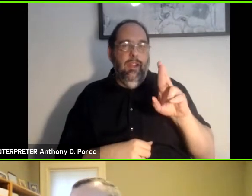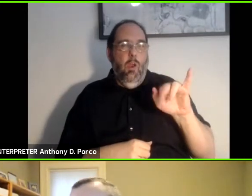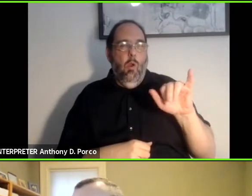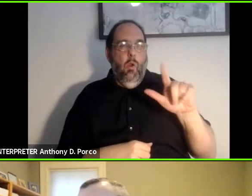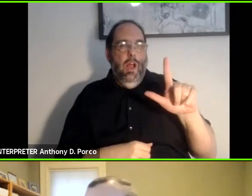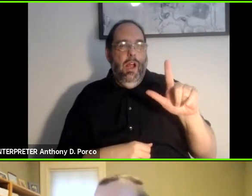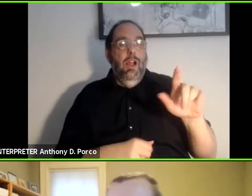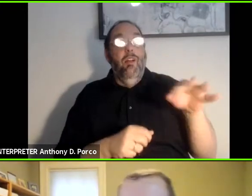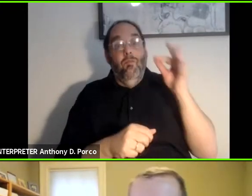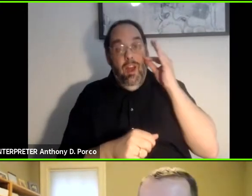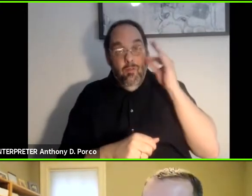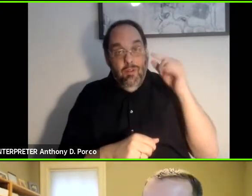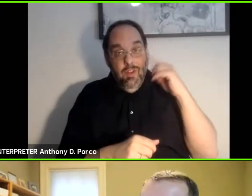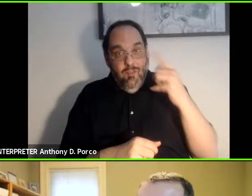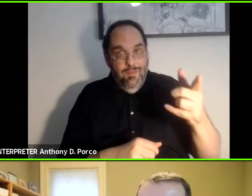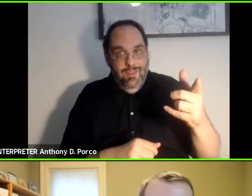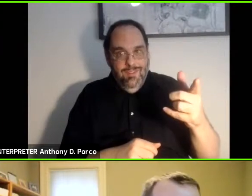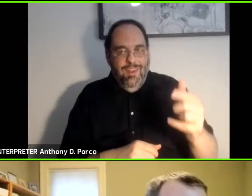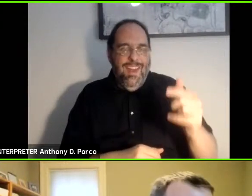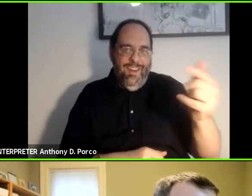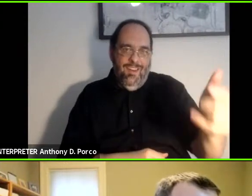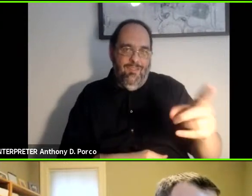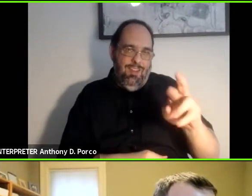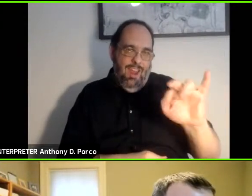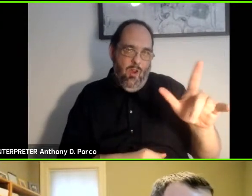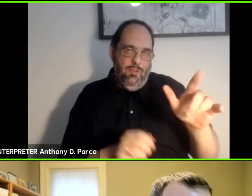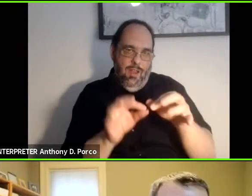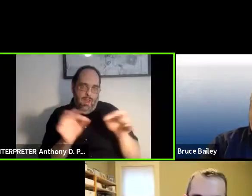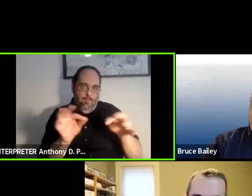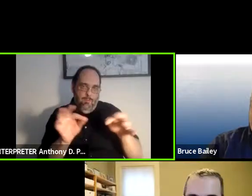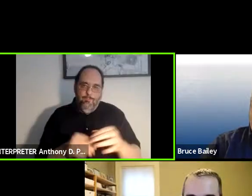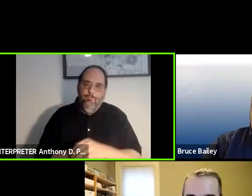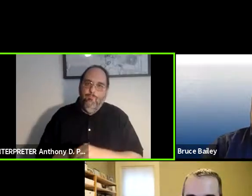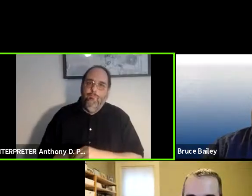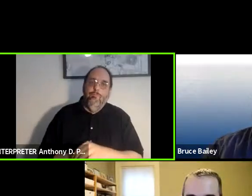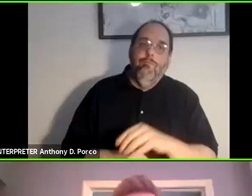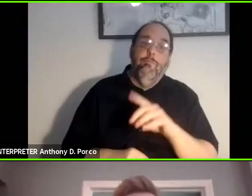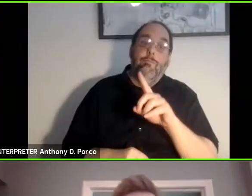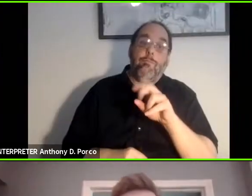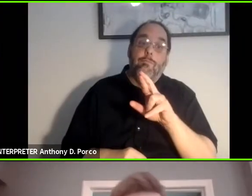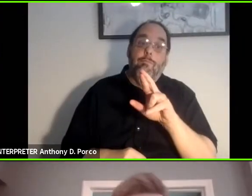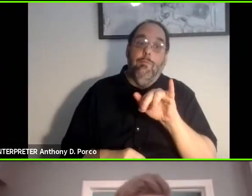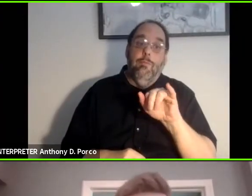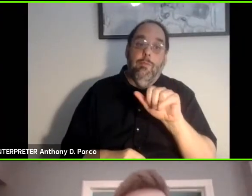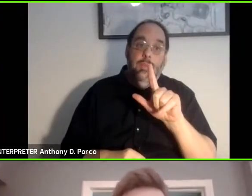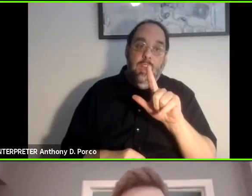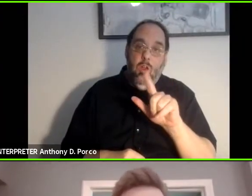come in and I will now hand it off to him. >> Darryl Cooper: